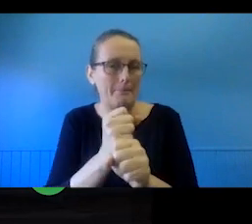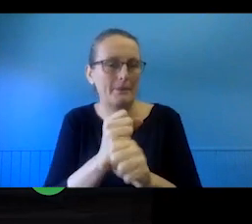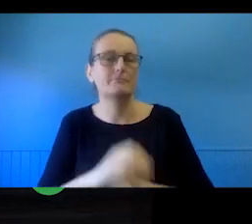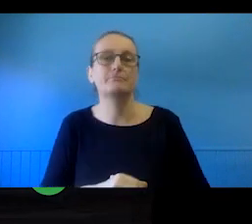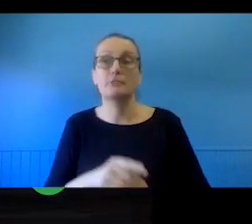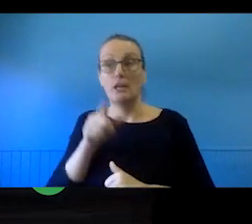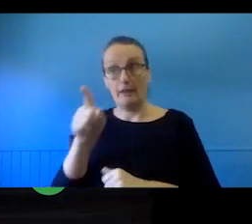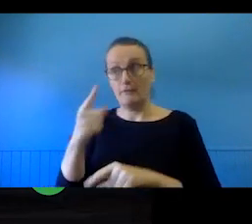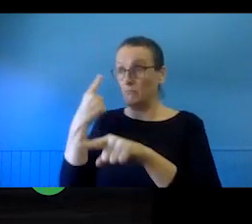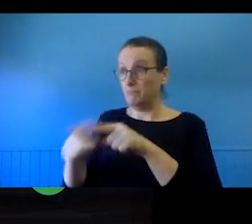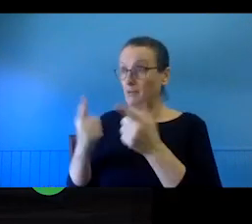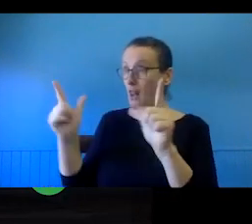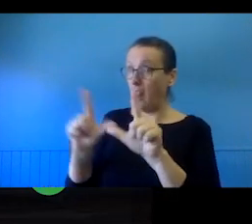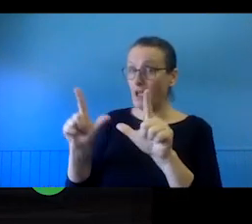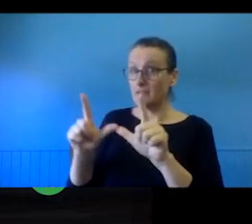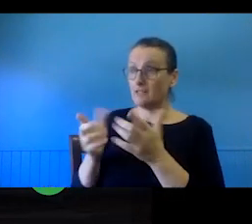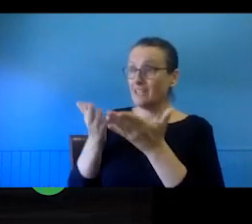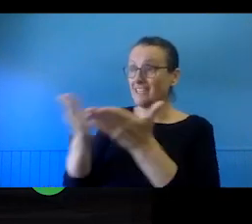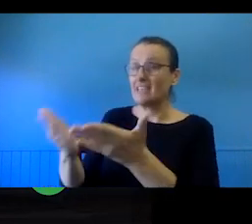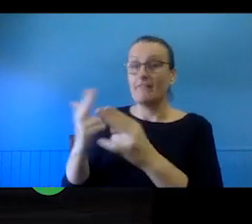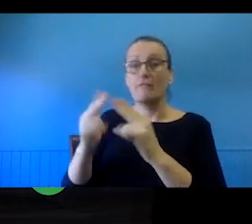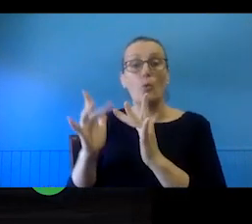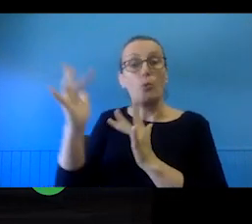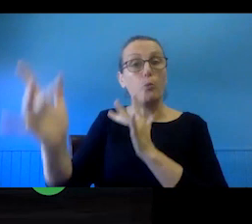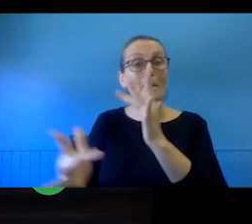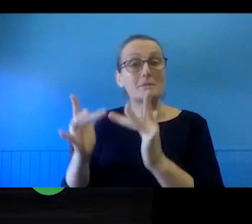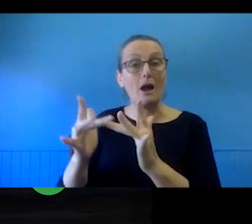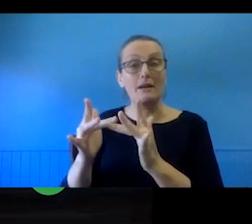exclusive licence to a website to publish an article that you wrote,